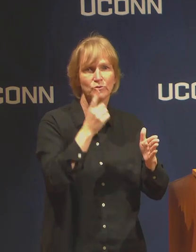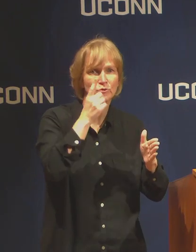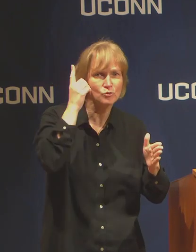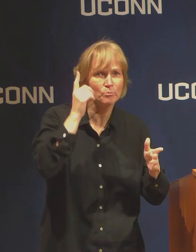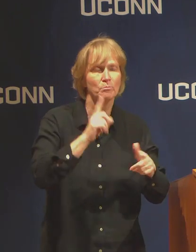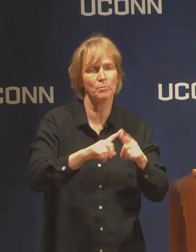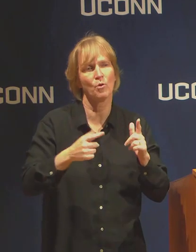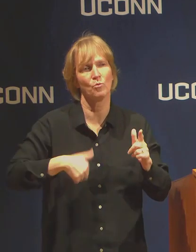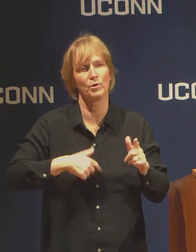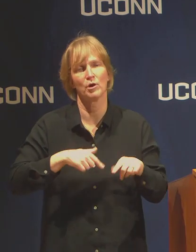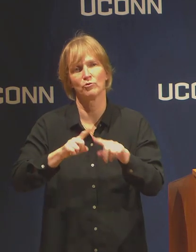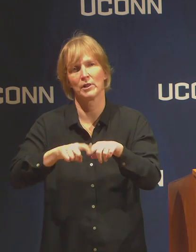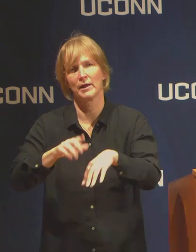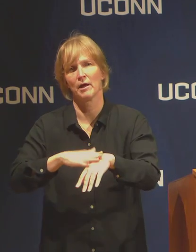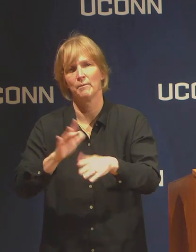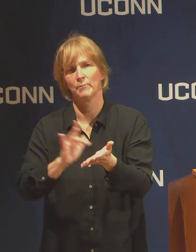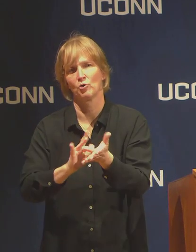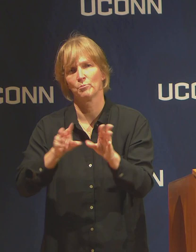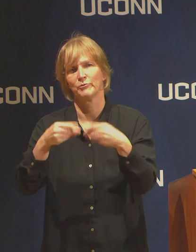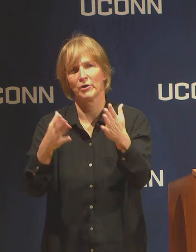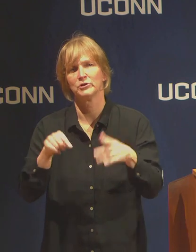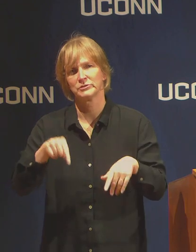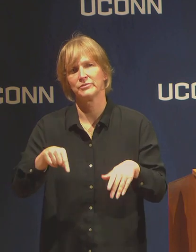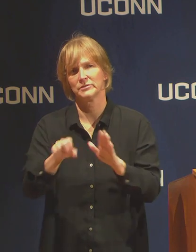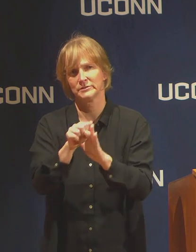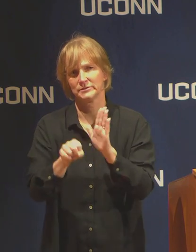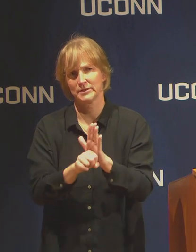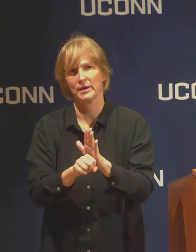Those connections are already in place,